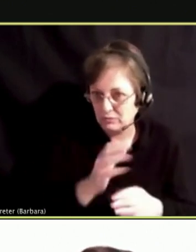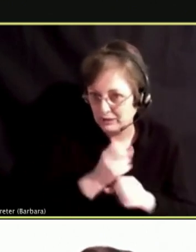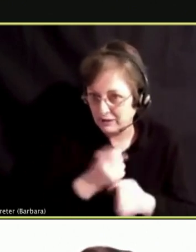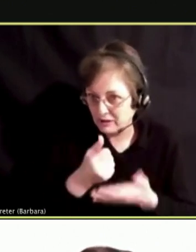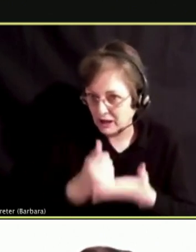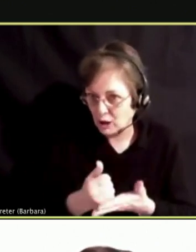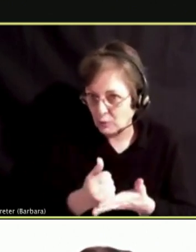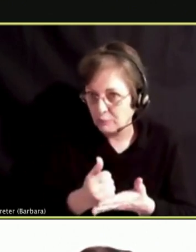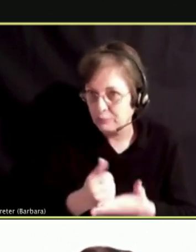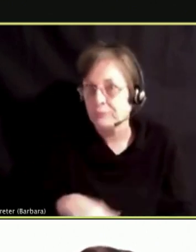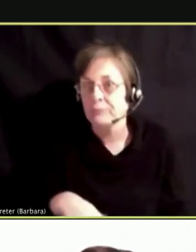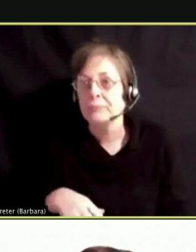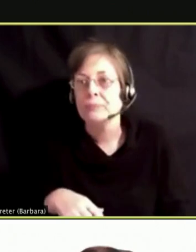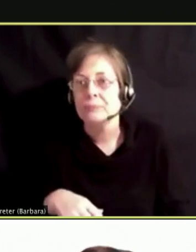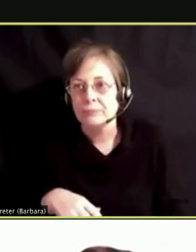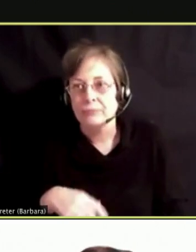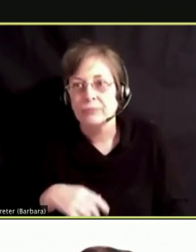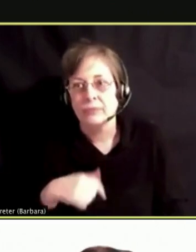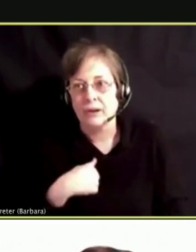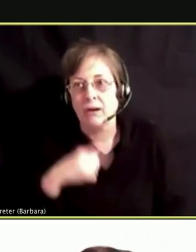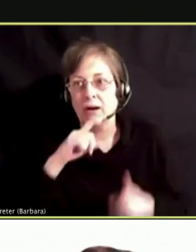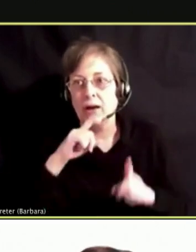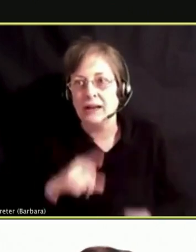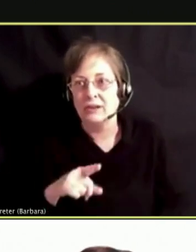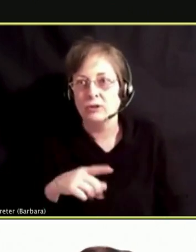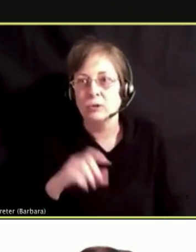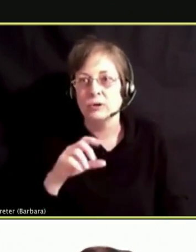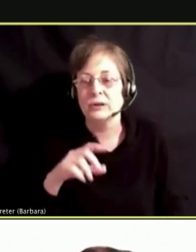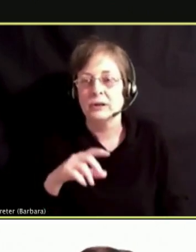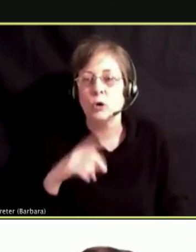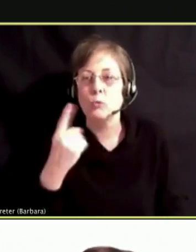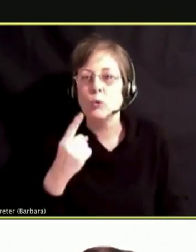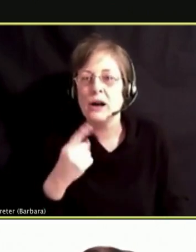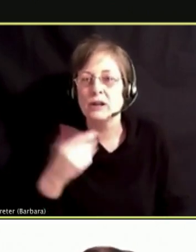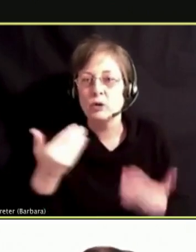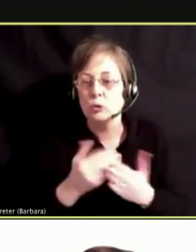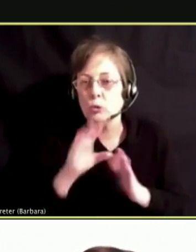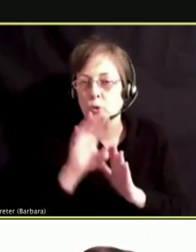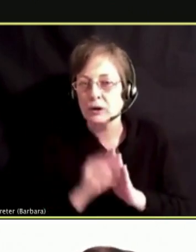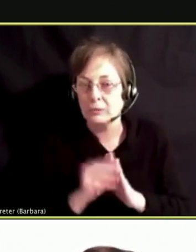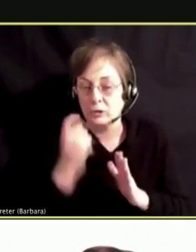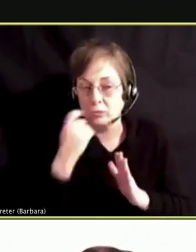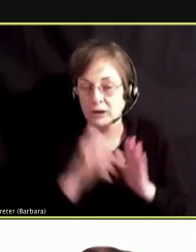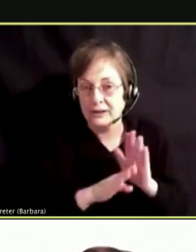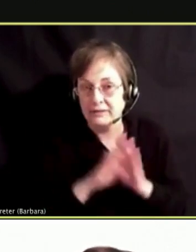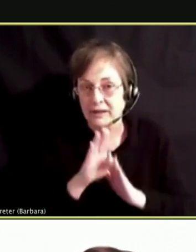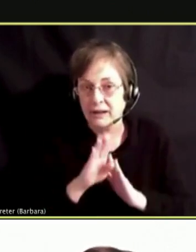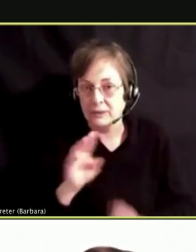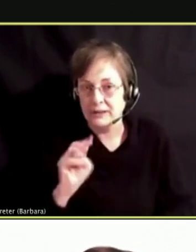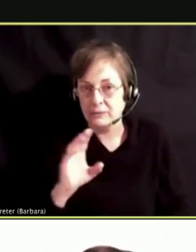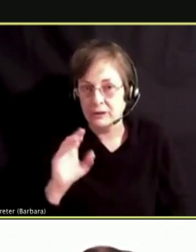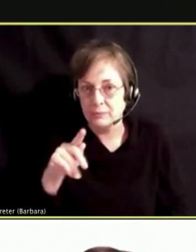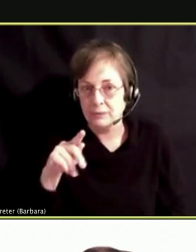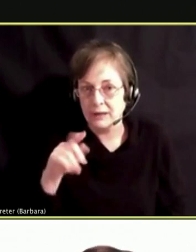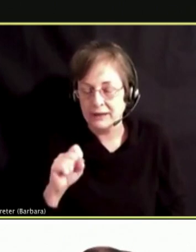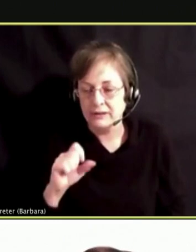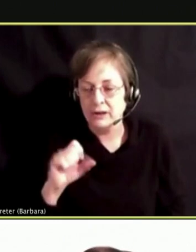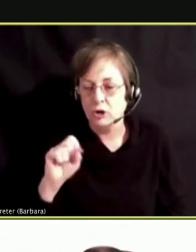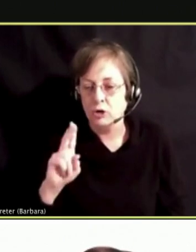I WILL GO AHEAD AND TAKE THAT ONE. TO ONE OF THE NEW CURRICULUMS RECENTLY DEVELOPED WITH MCPS IS THE SUBSTANCE USE PREVENTION